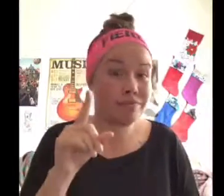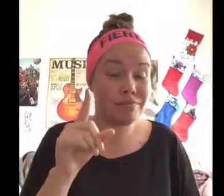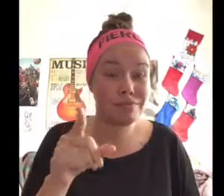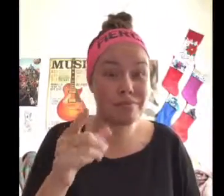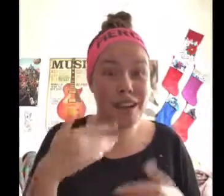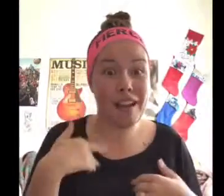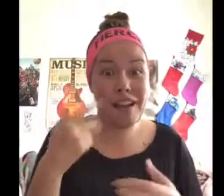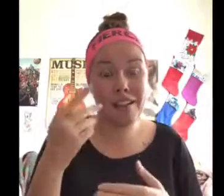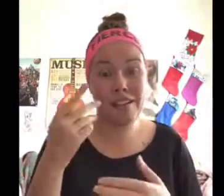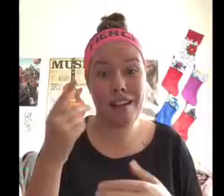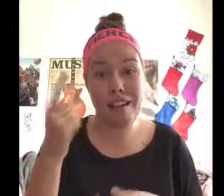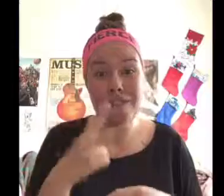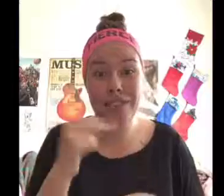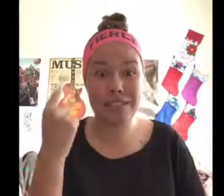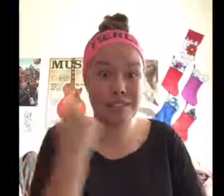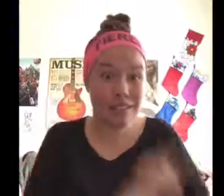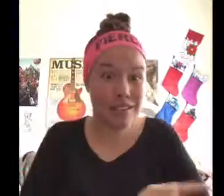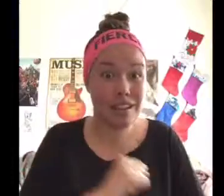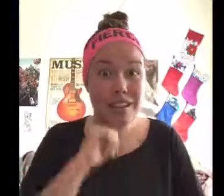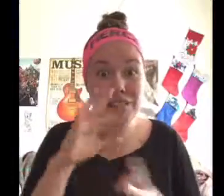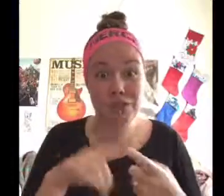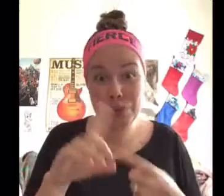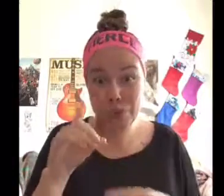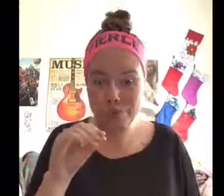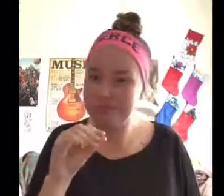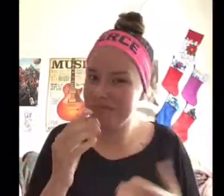have a half day, full time mom, or anything..